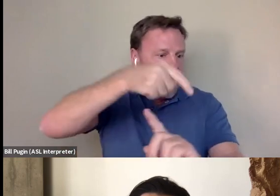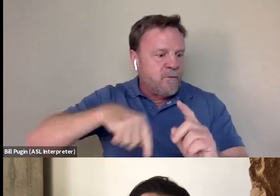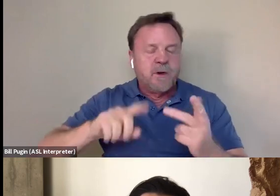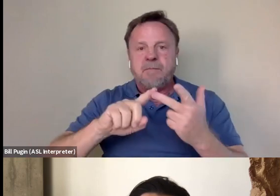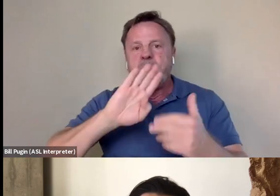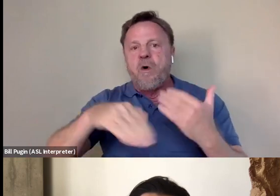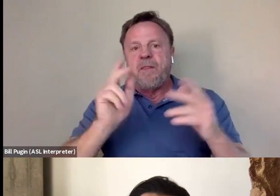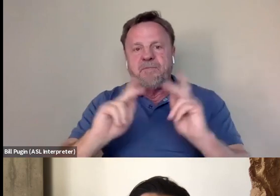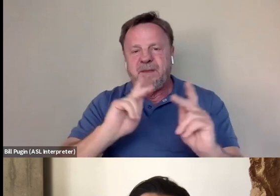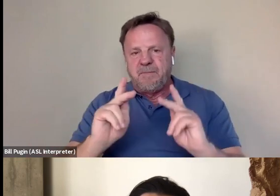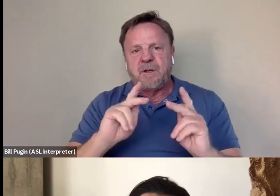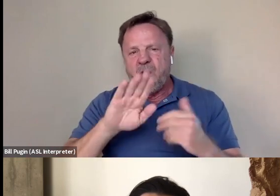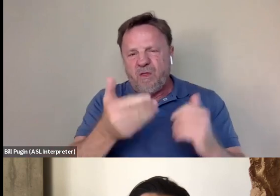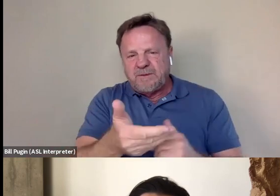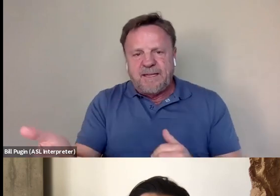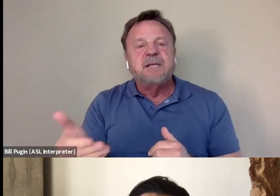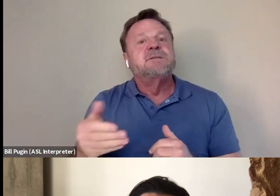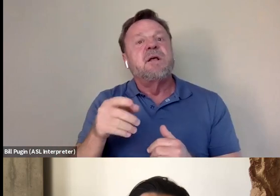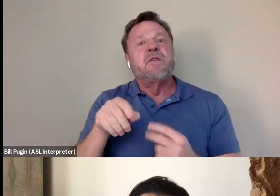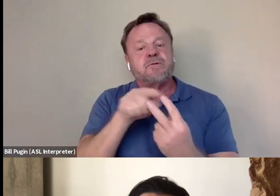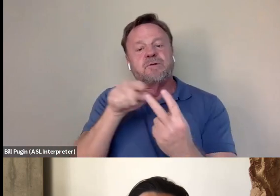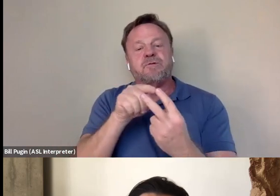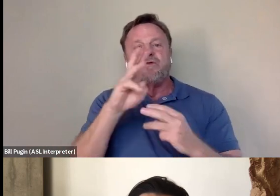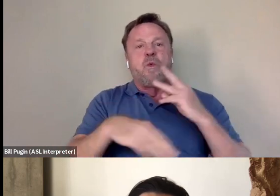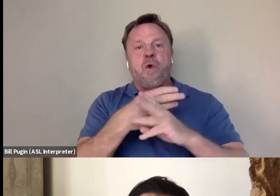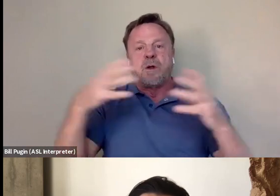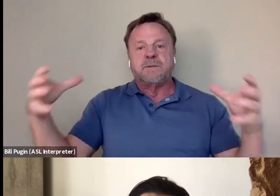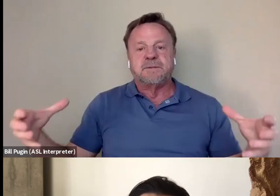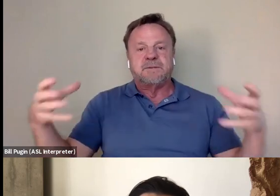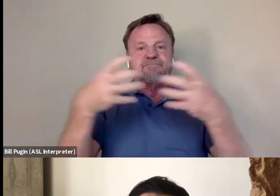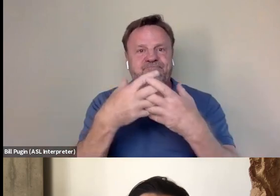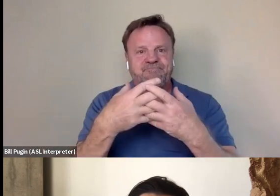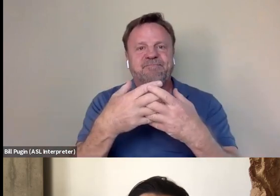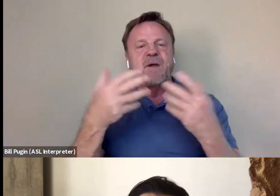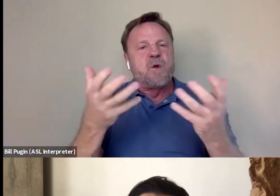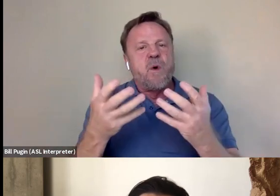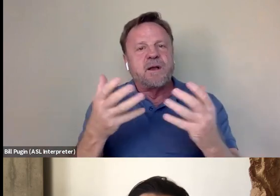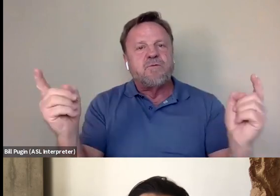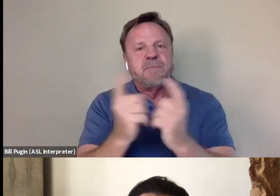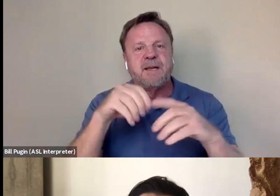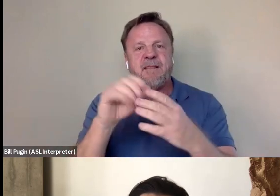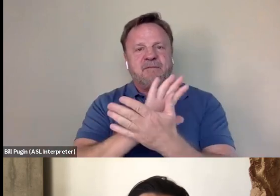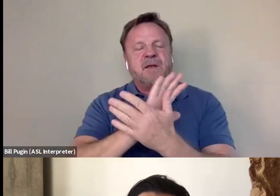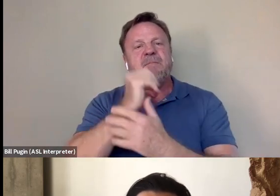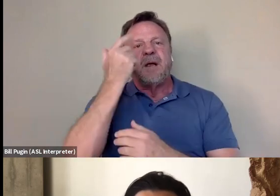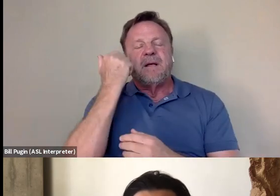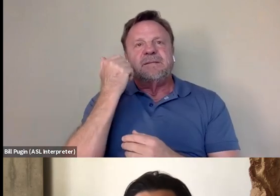And I think that's, you know, those were the two worlds that we really wanted to meet because to me in the film, because it, yeah,